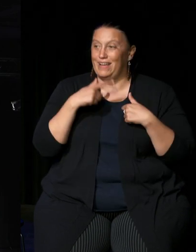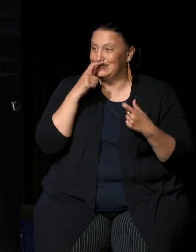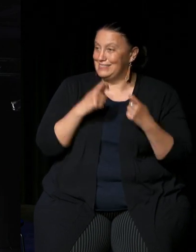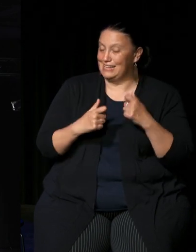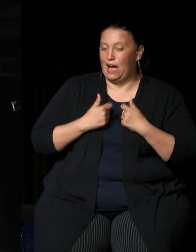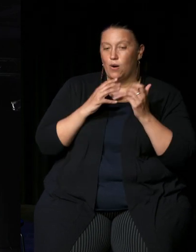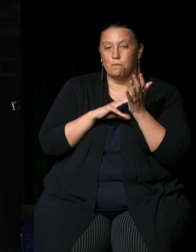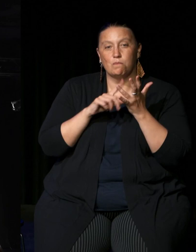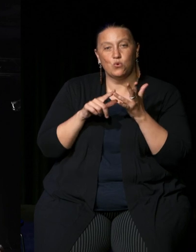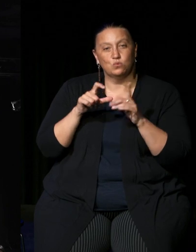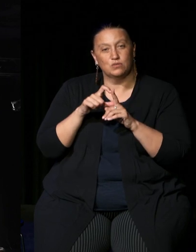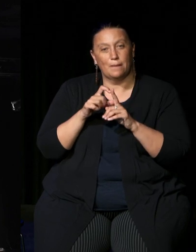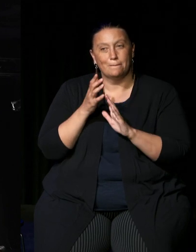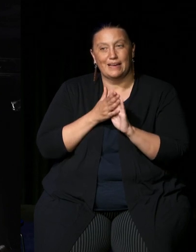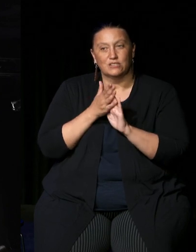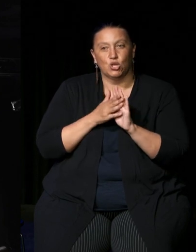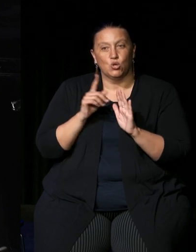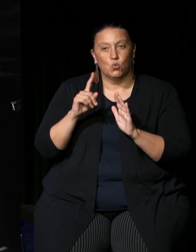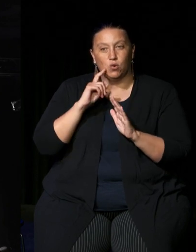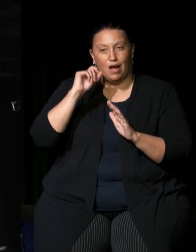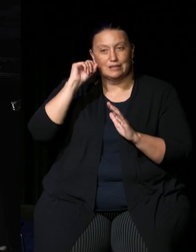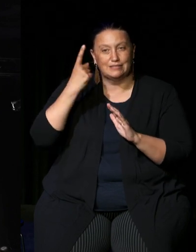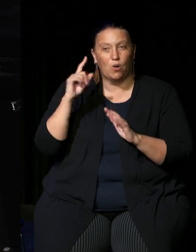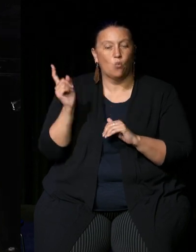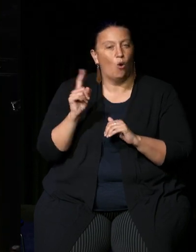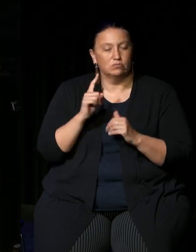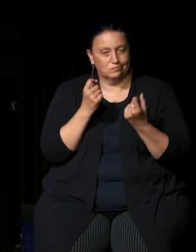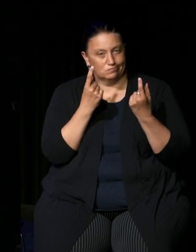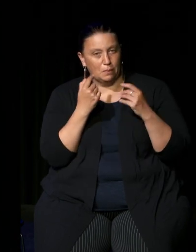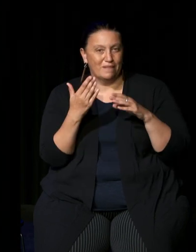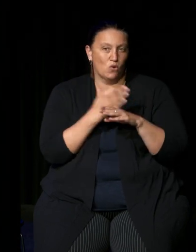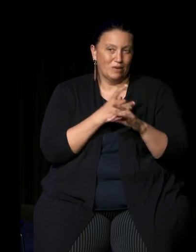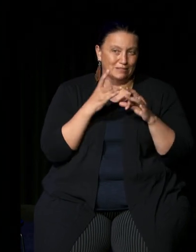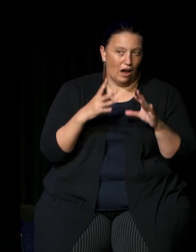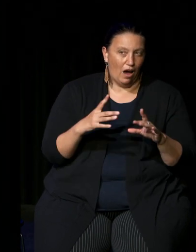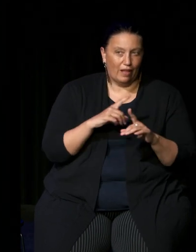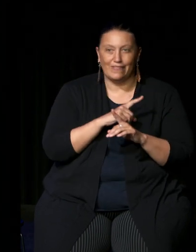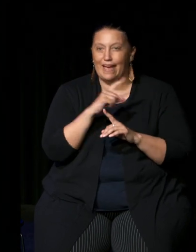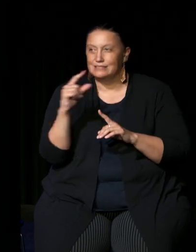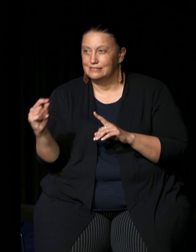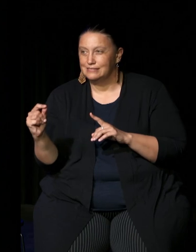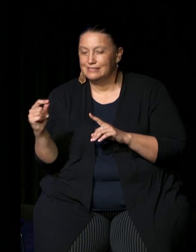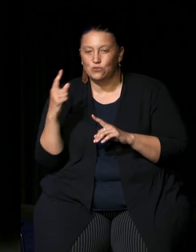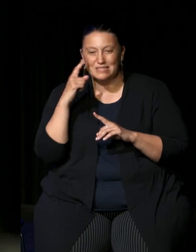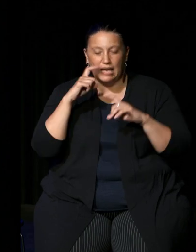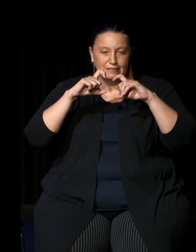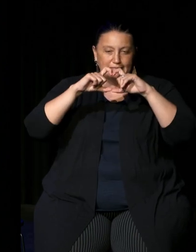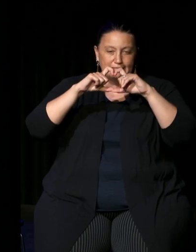this session and what you have discovered at the end of the session as well. so look when you sign on if you can hit there's a little love heart button there I think if you sign on hit the